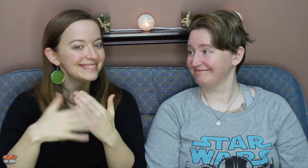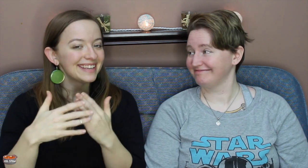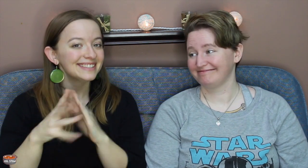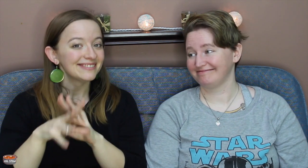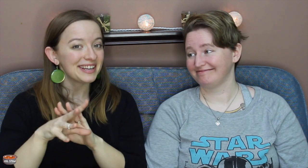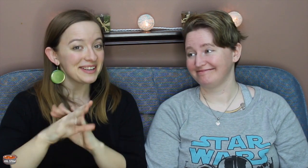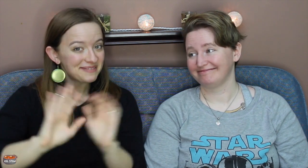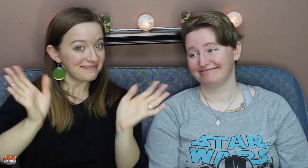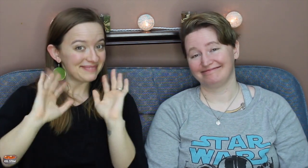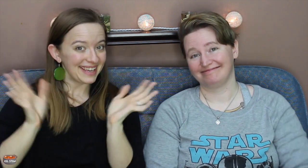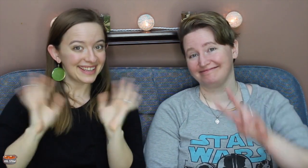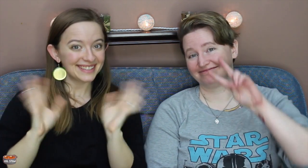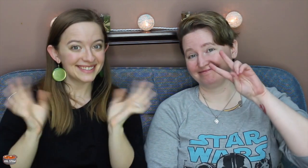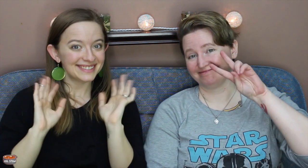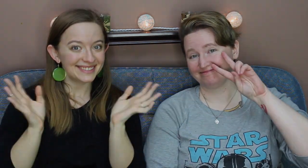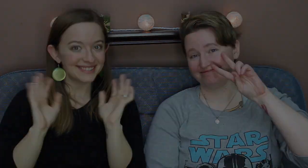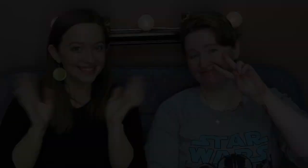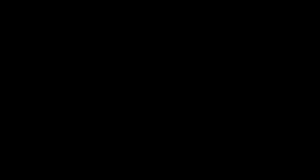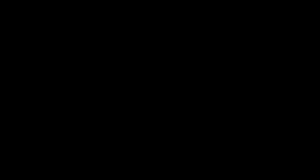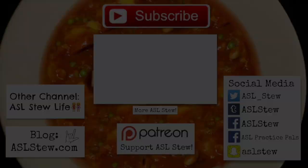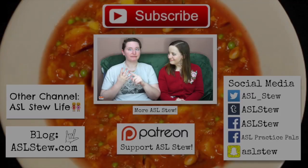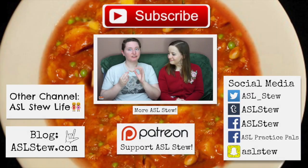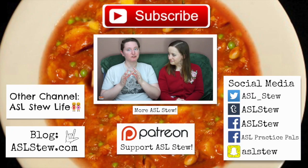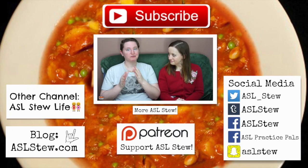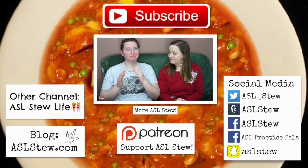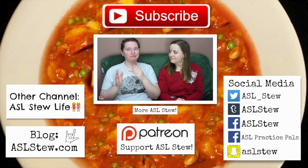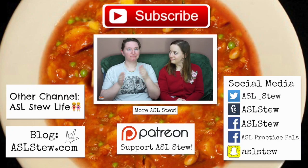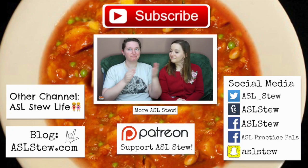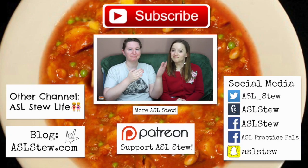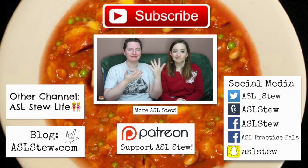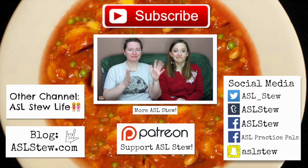Alright see you in the next video. Bye! [Jenna] ... Deaf culture,